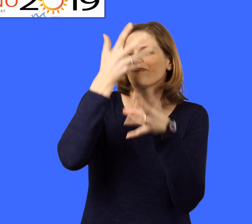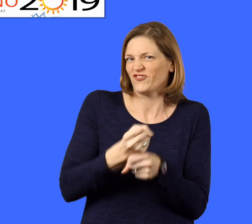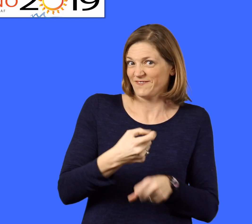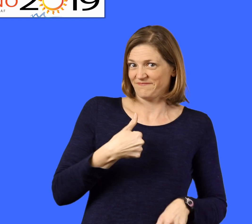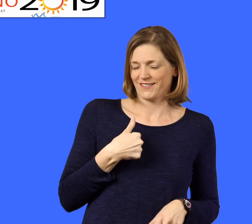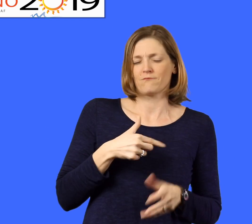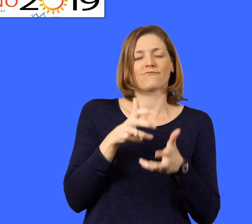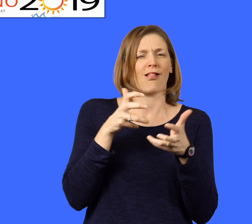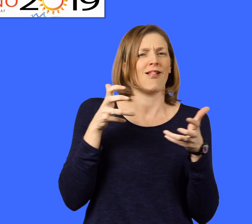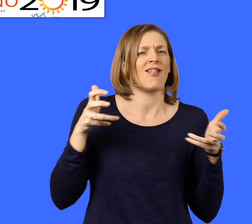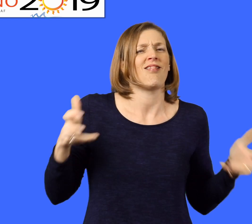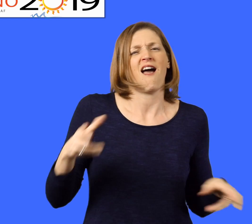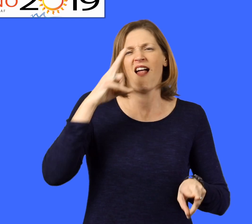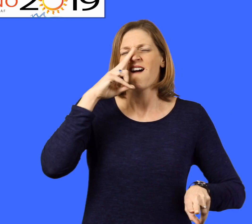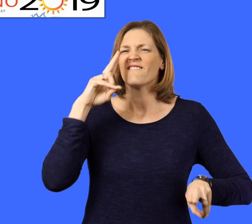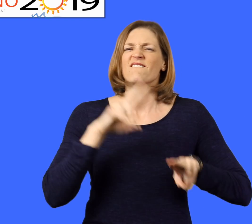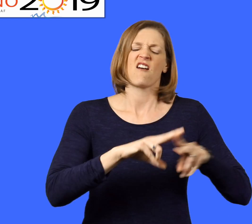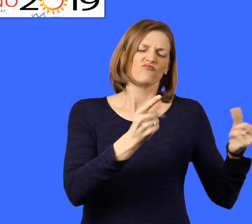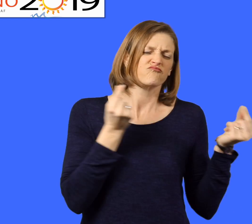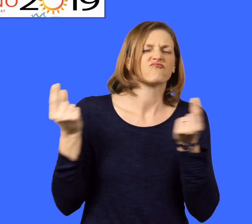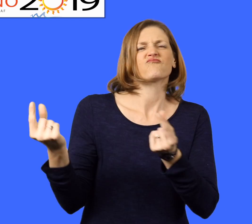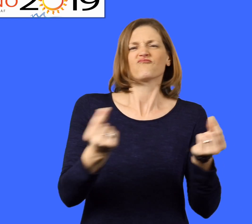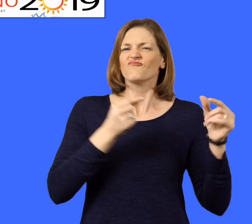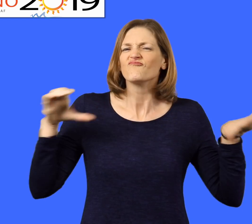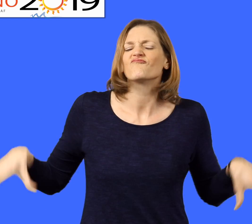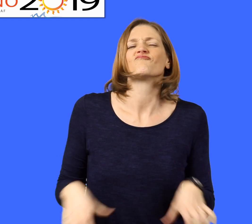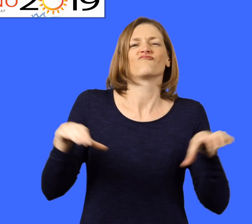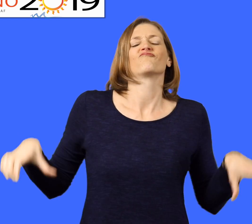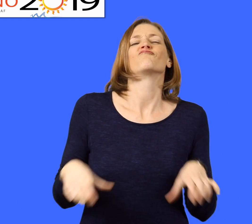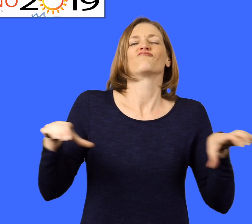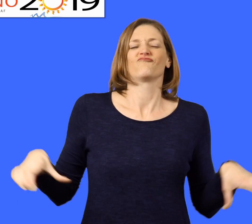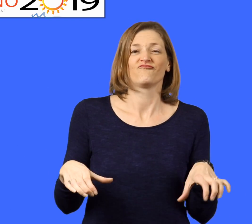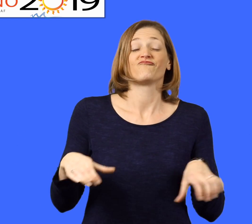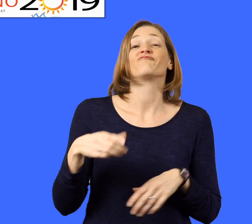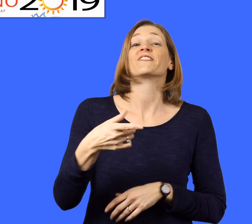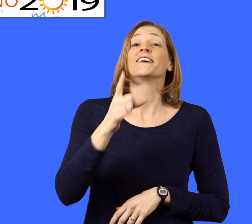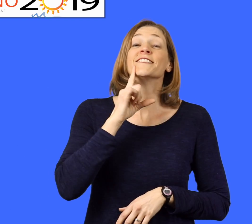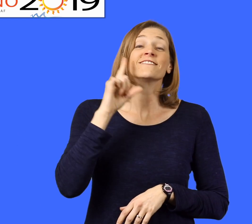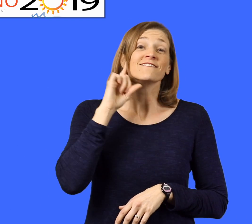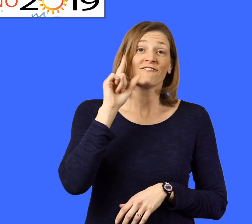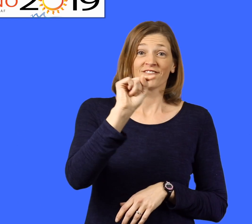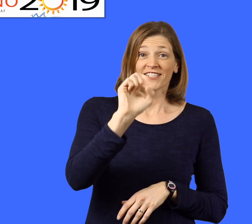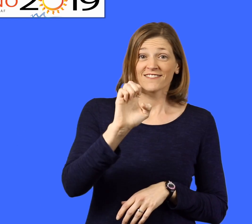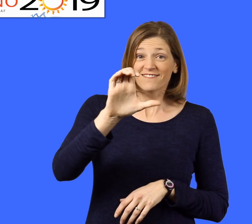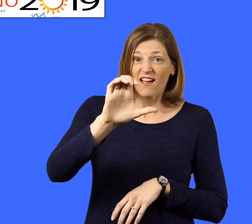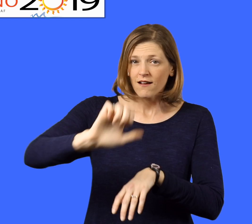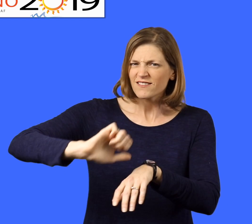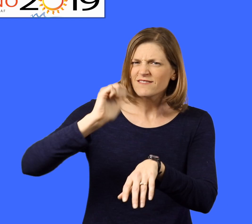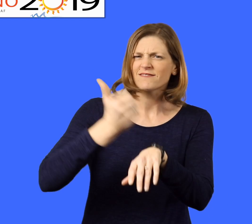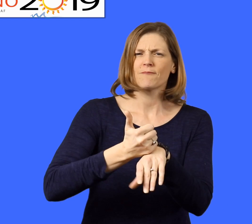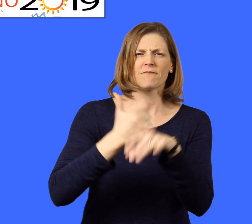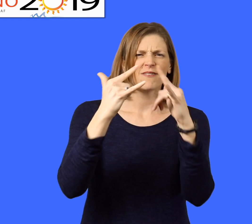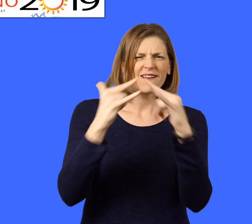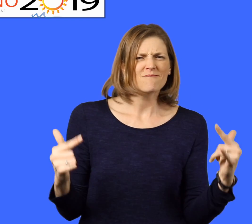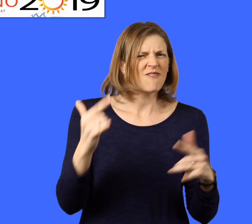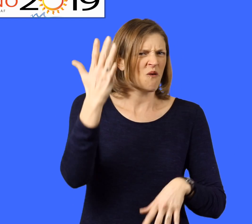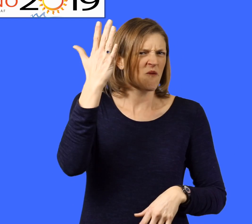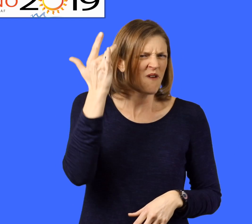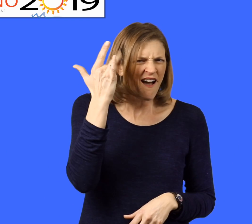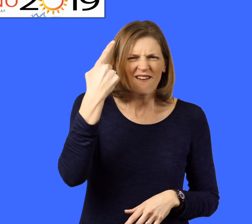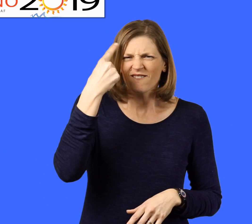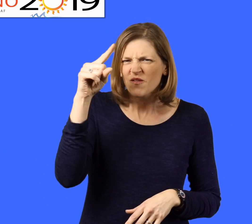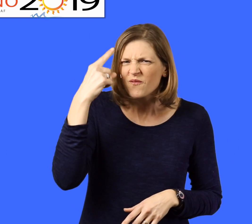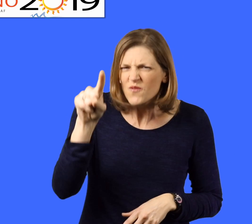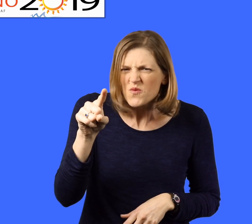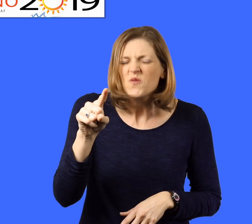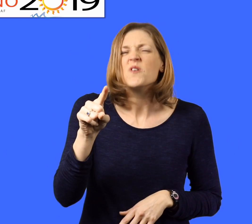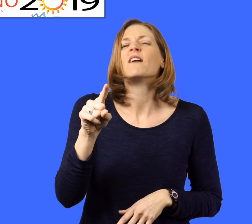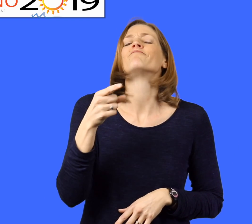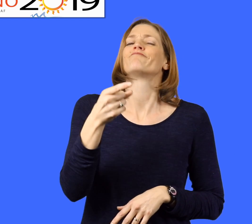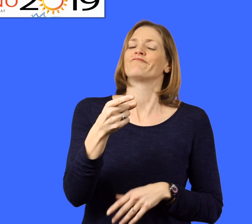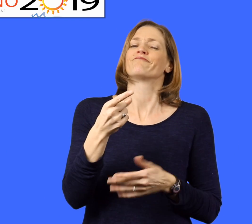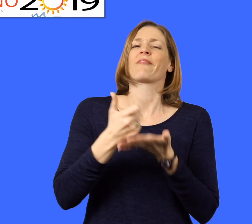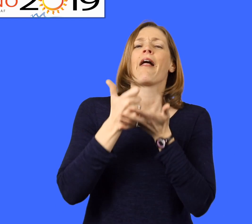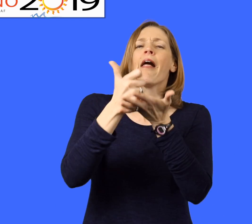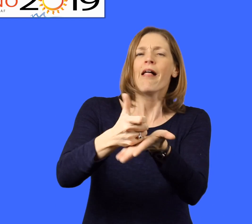Trust me, it's a lot of fun! DeafTEC offers this program to help participants learn more